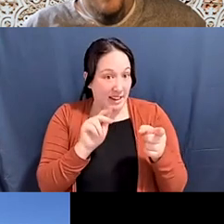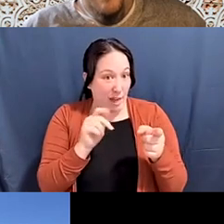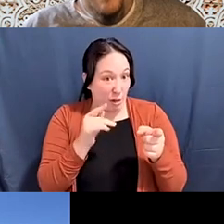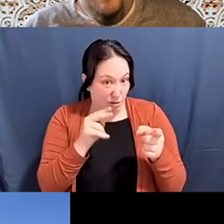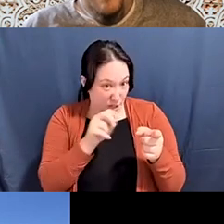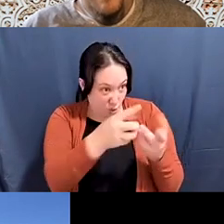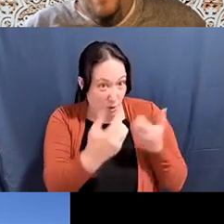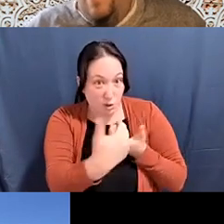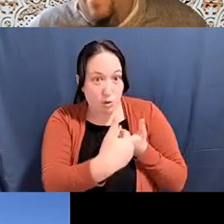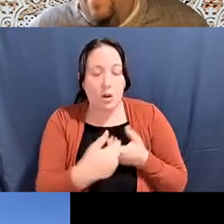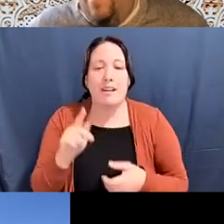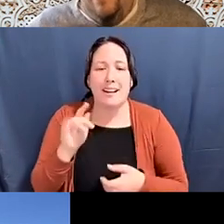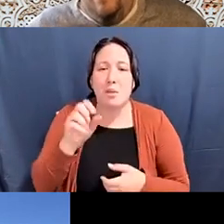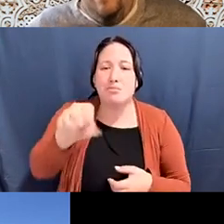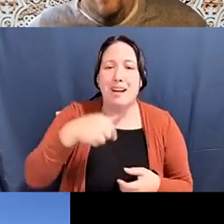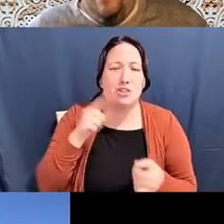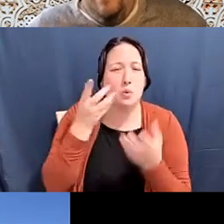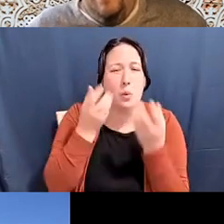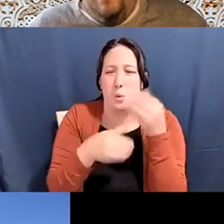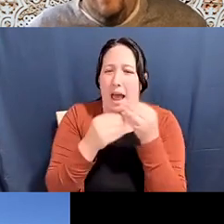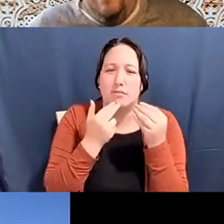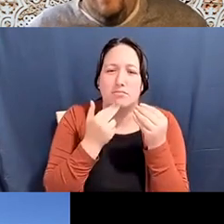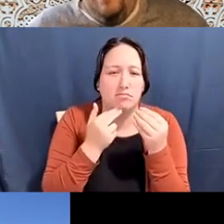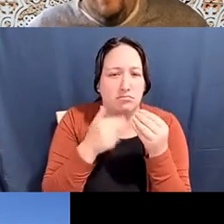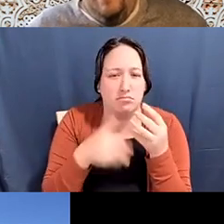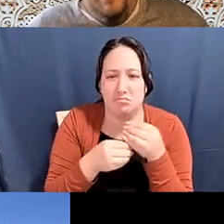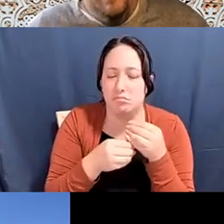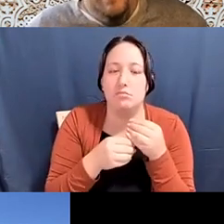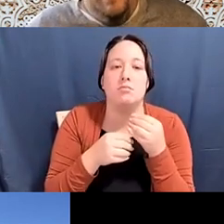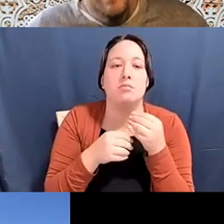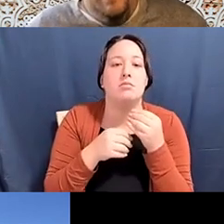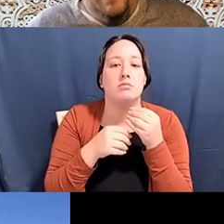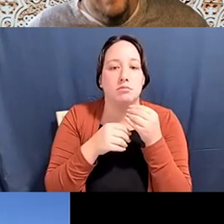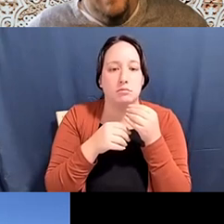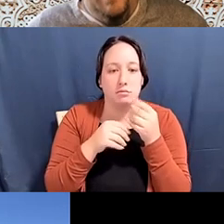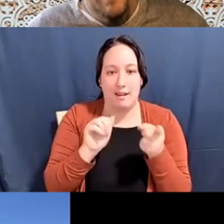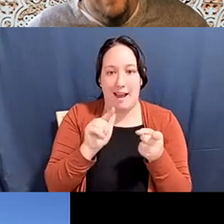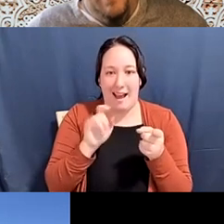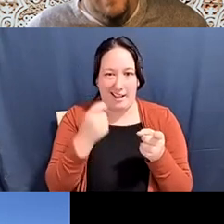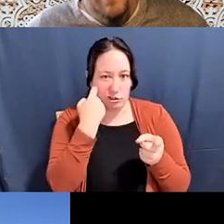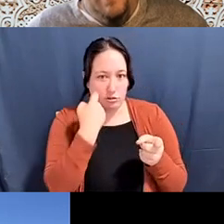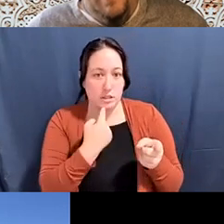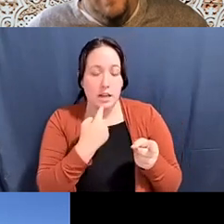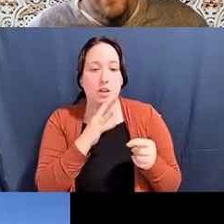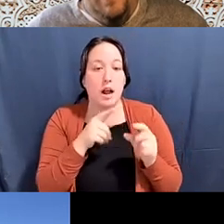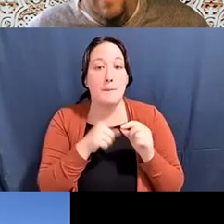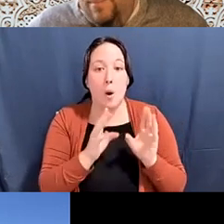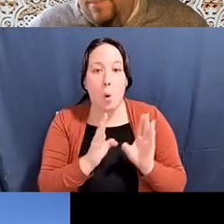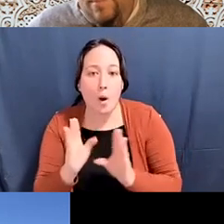Katherine Lee: Yeah, just... just really quickly, I think, to...to build off of what Alex was saying in terms of, you know, organizing can happen anywhere.